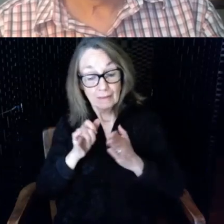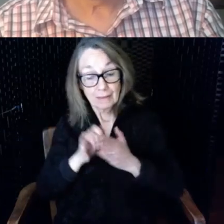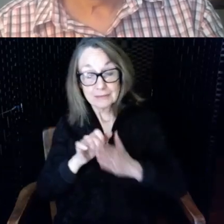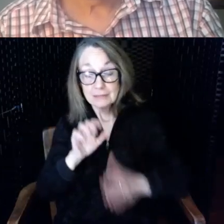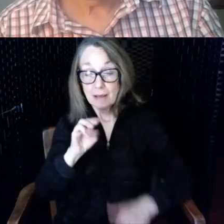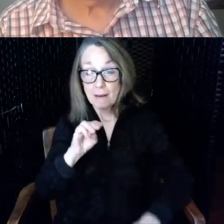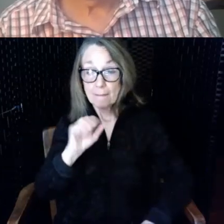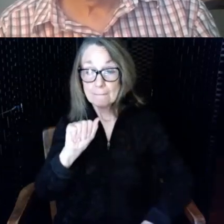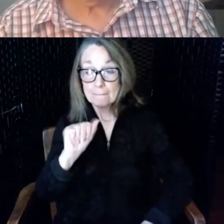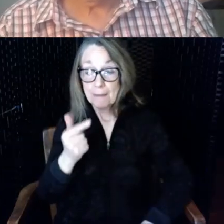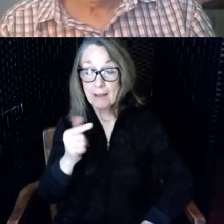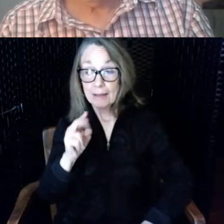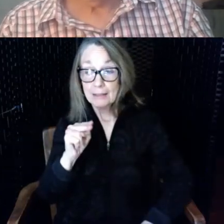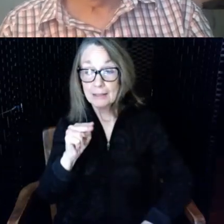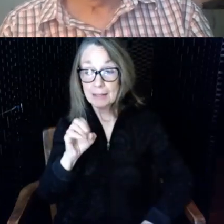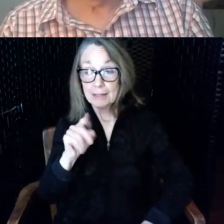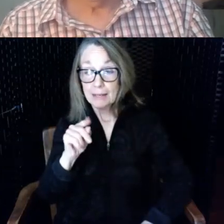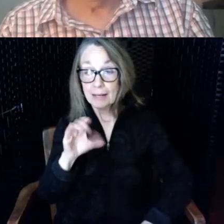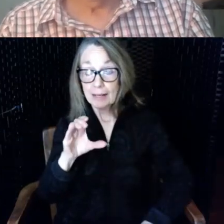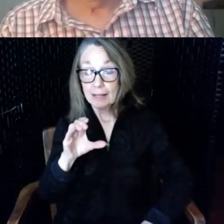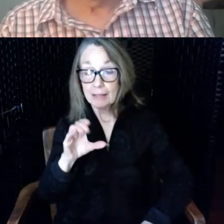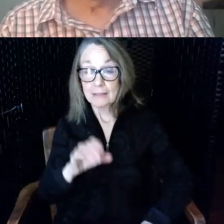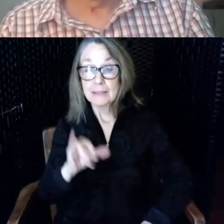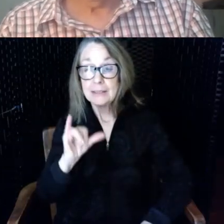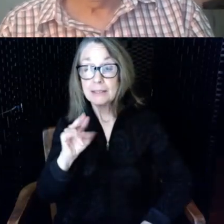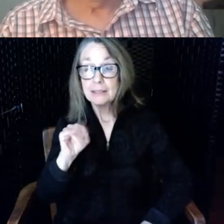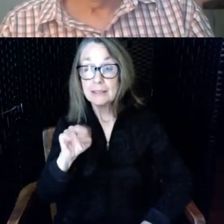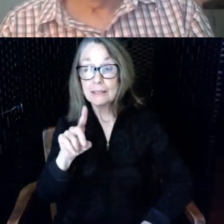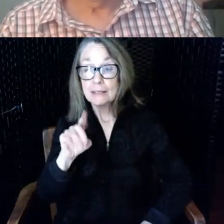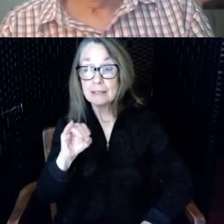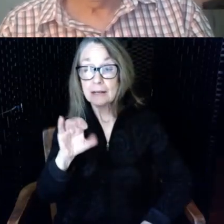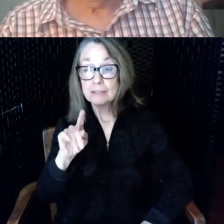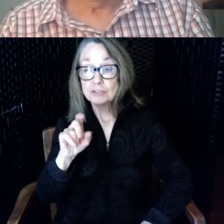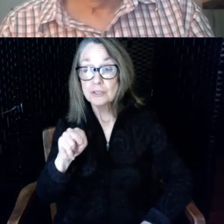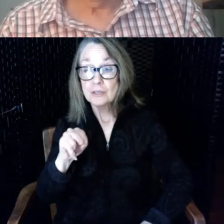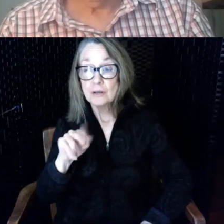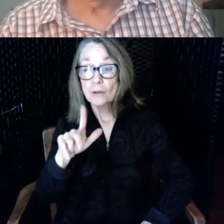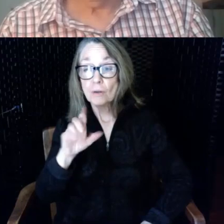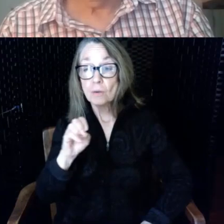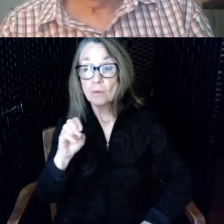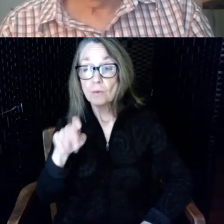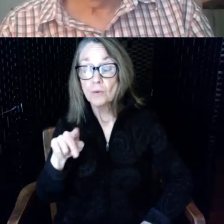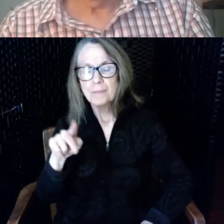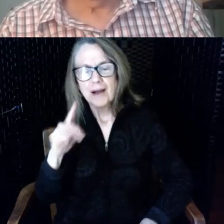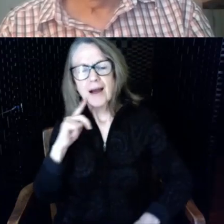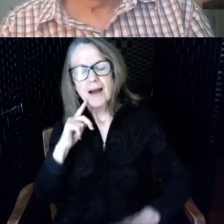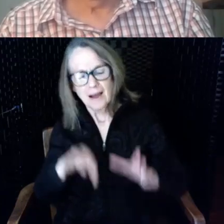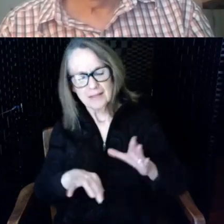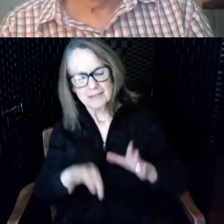magnetic induction loops were discovered in the mid 19th century by